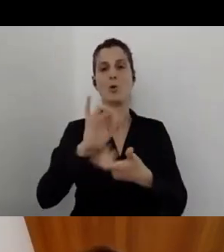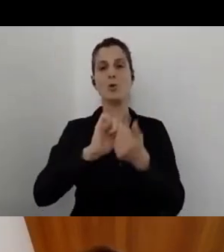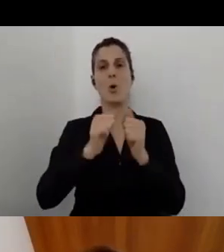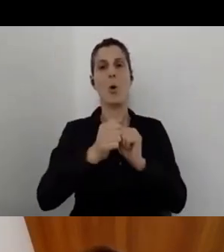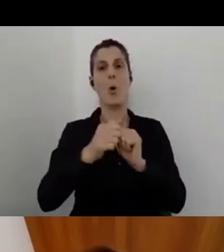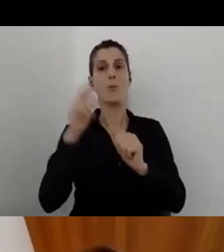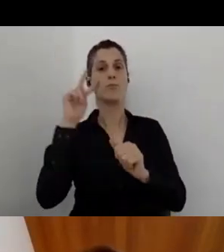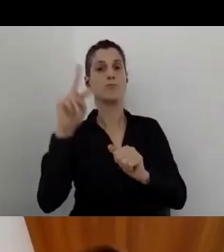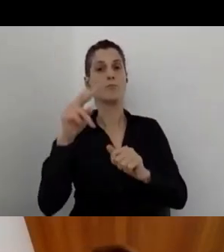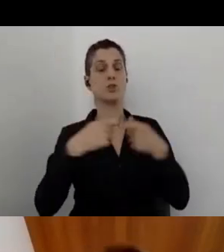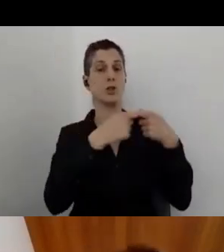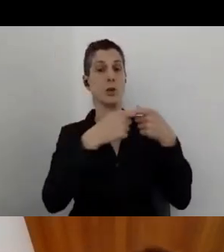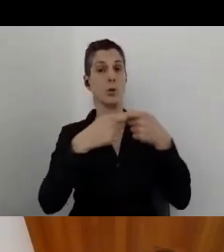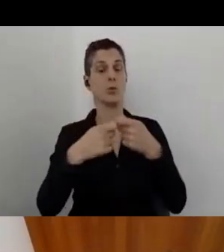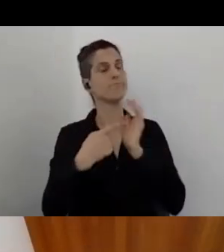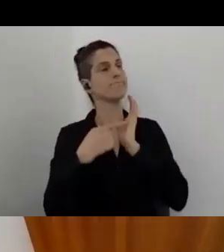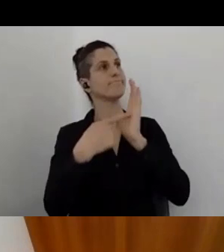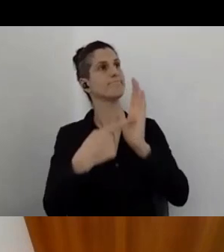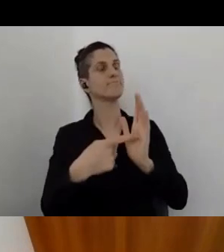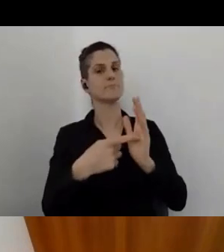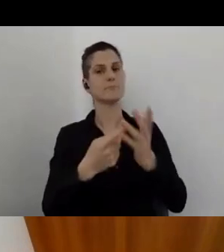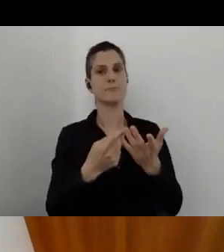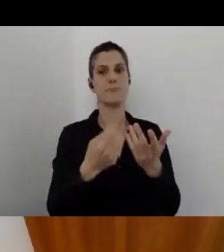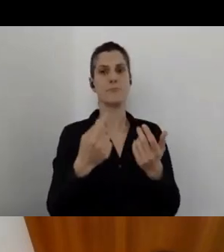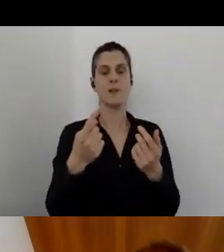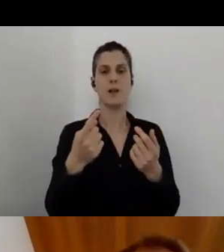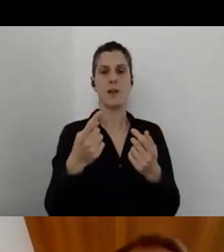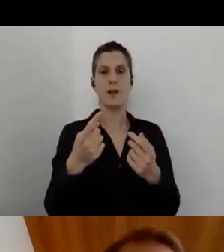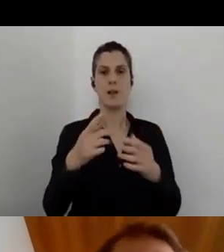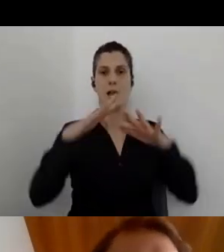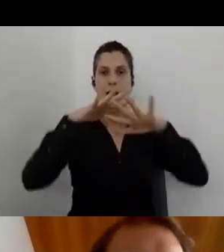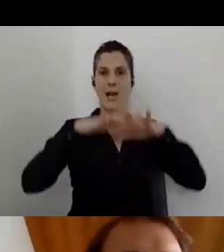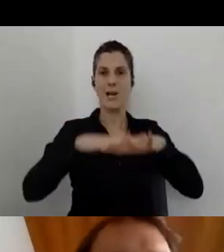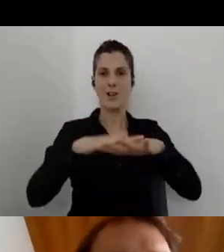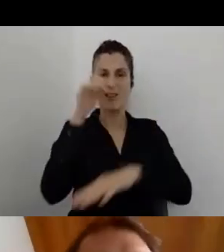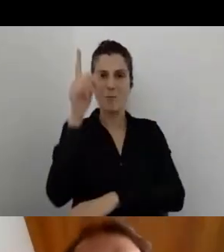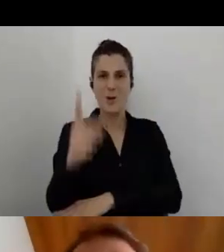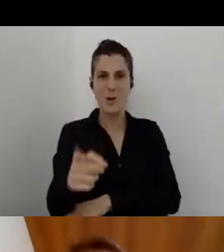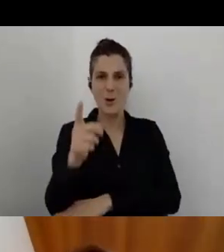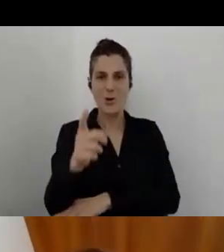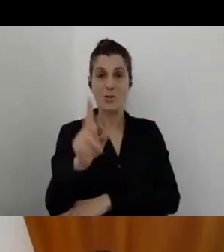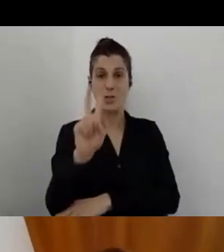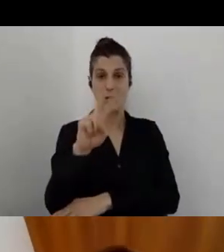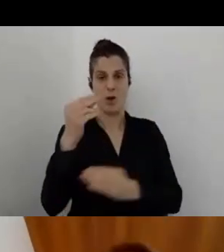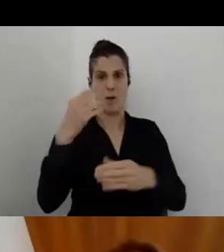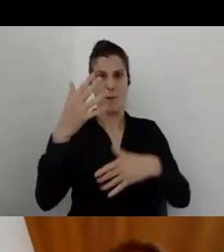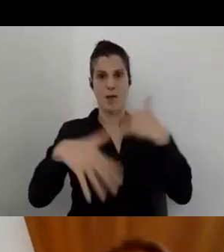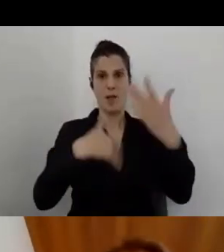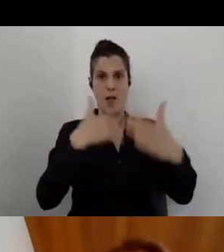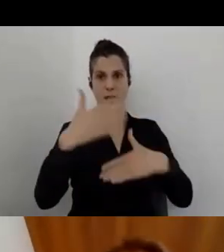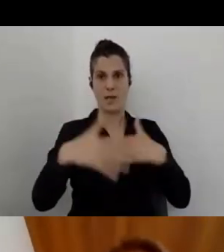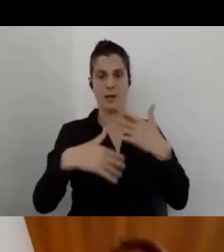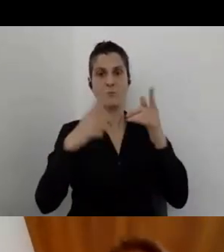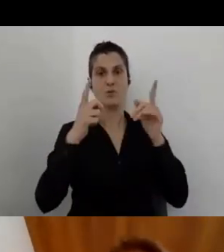For example, a chain of hotels, they have a lot of procedures need to be taken care of.